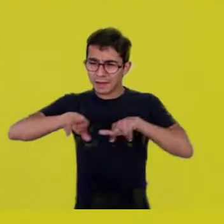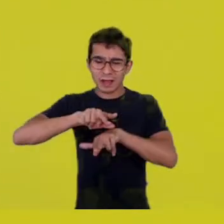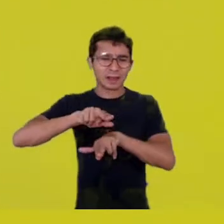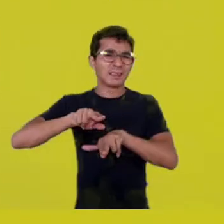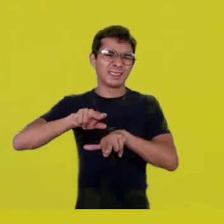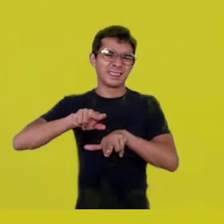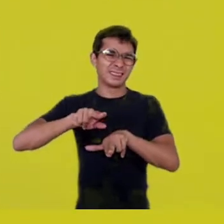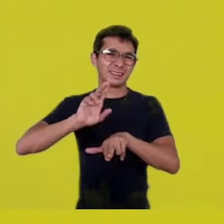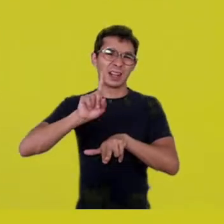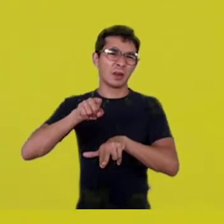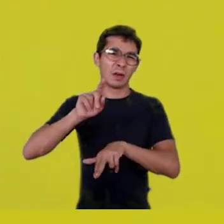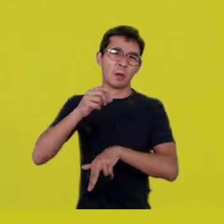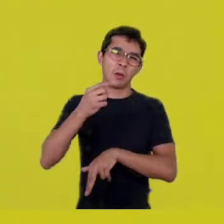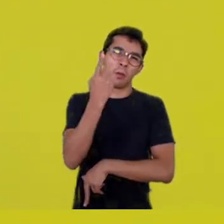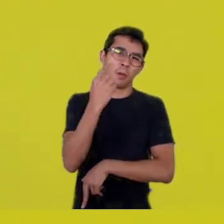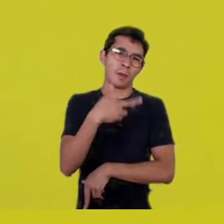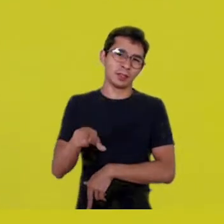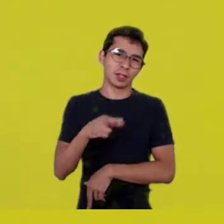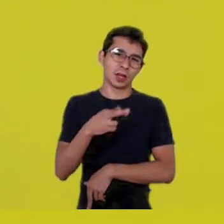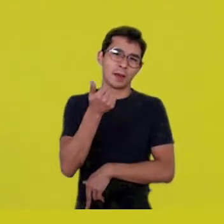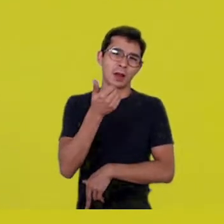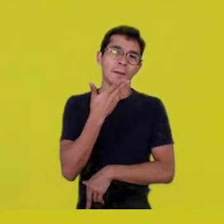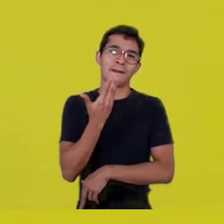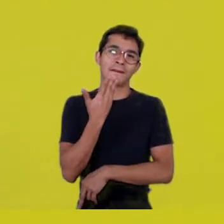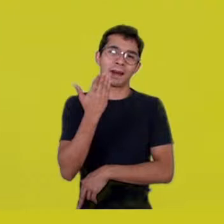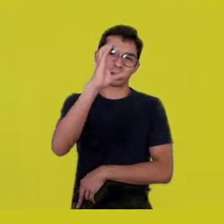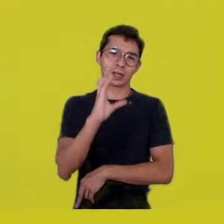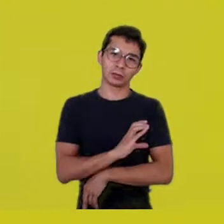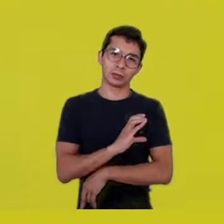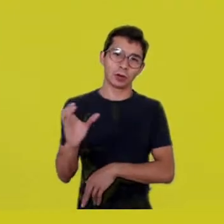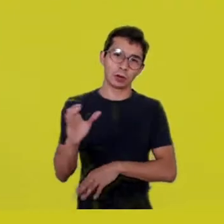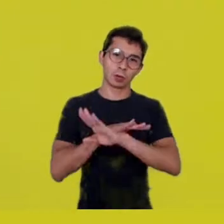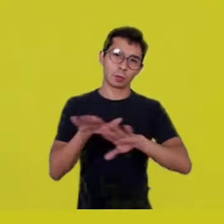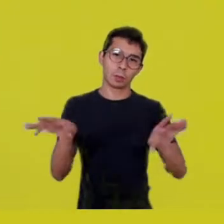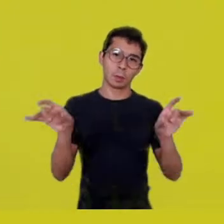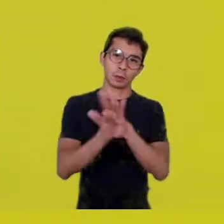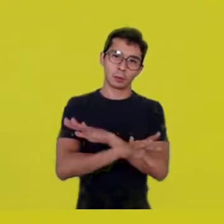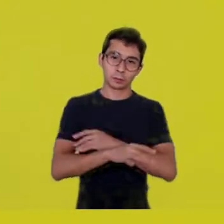Saying that popular Catholicism in Brazil is syncretism